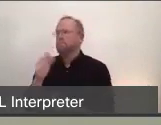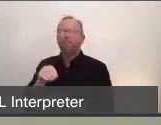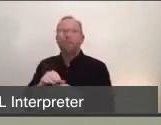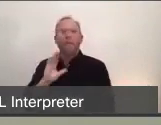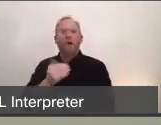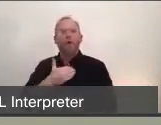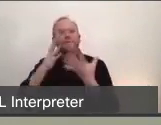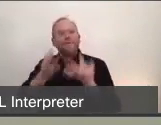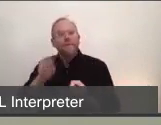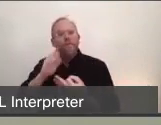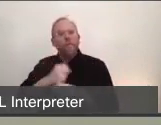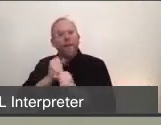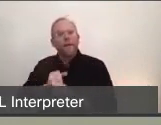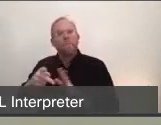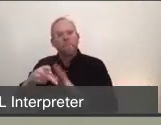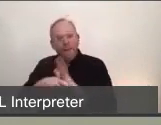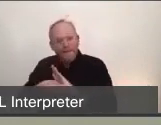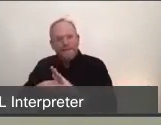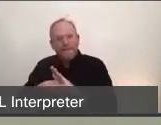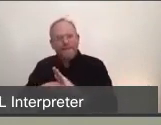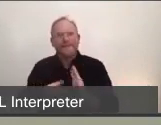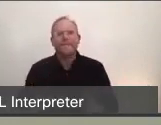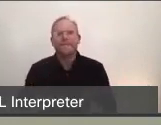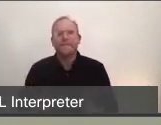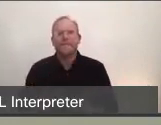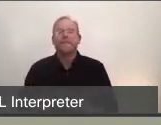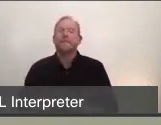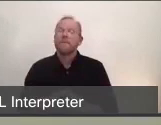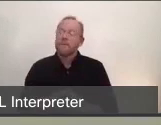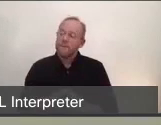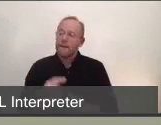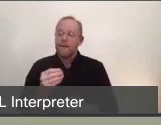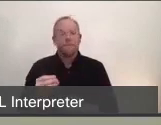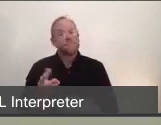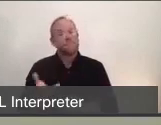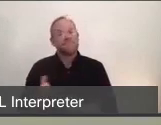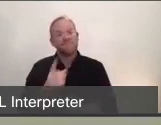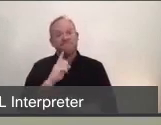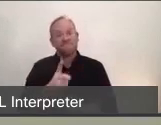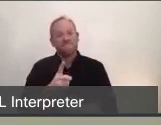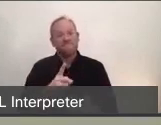And it affects our hearts to know